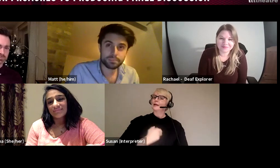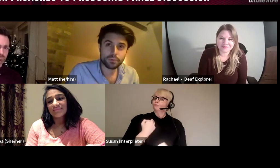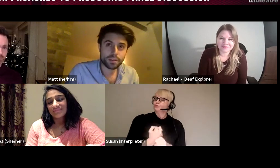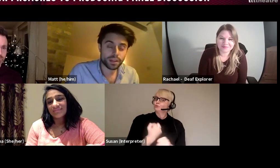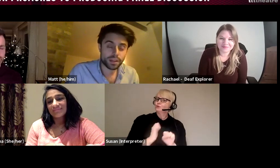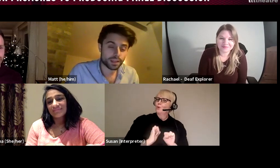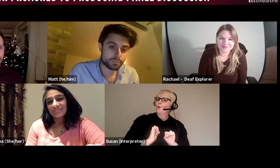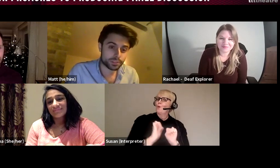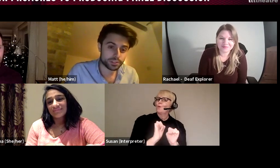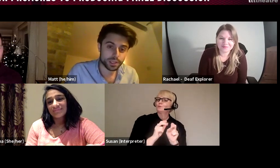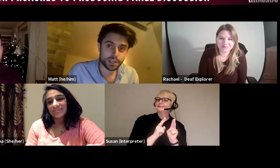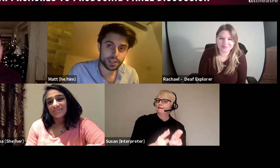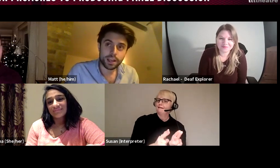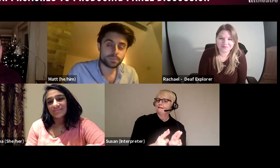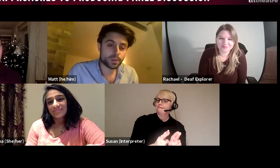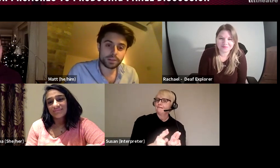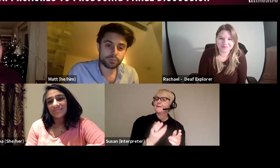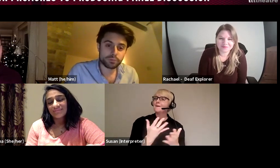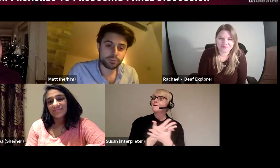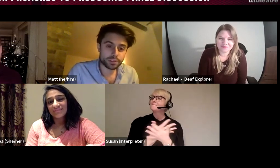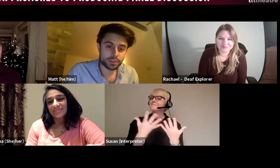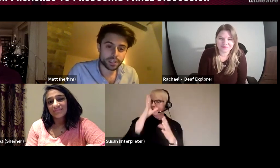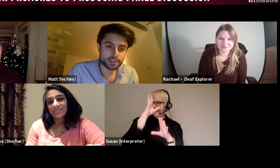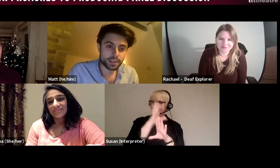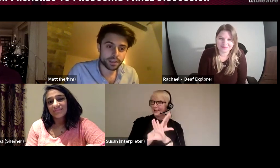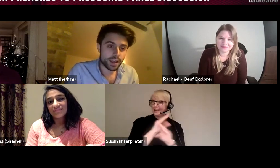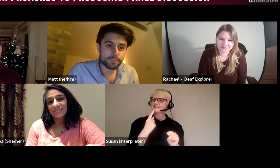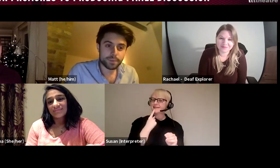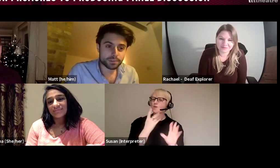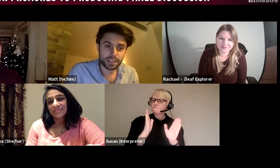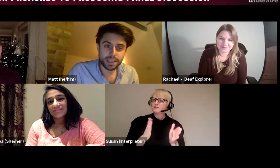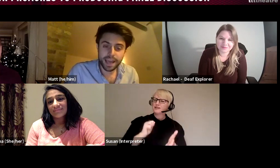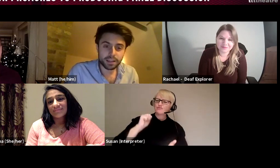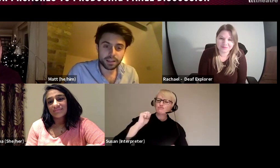important thing in being a producer is to be a ruthless negotiator and be able to get the